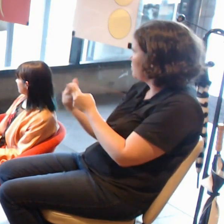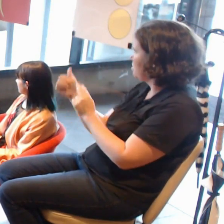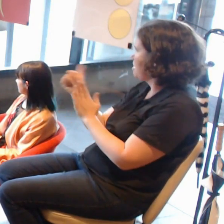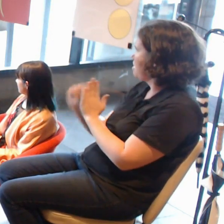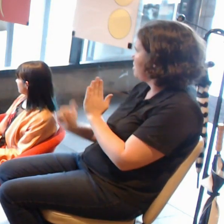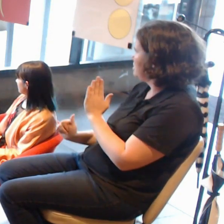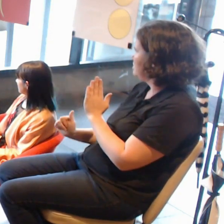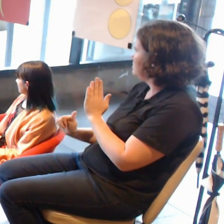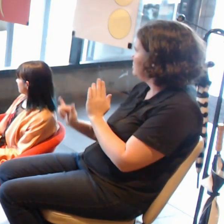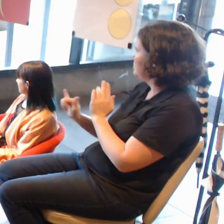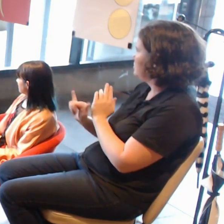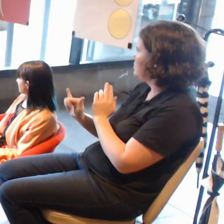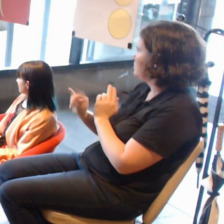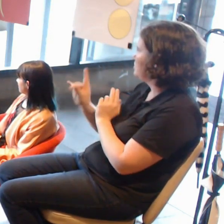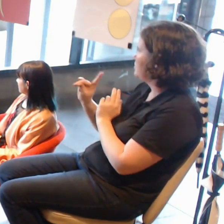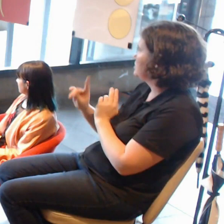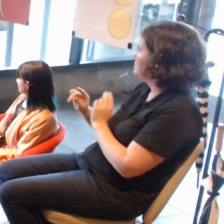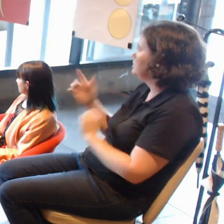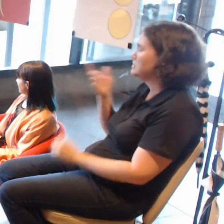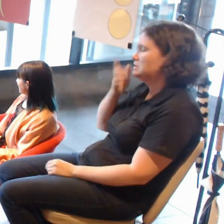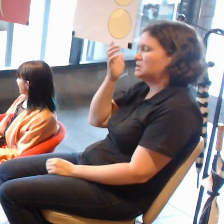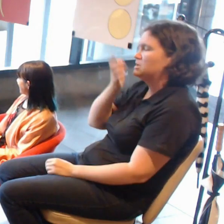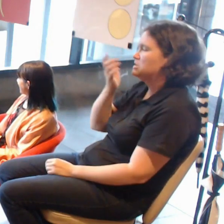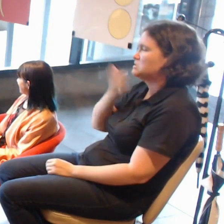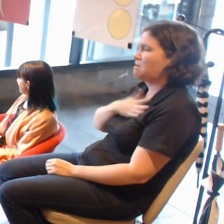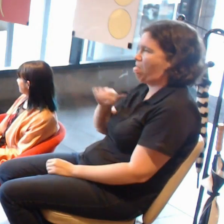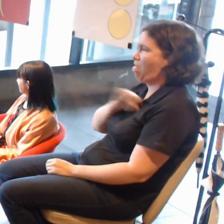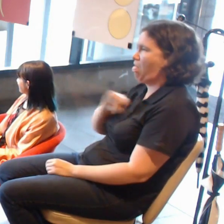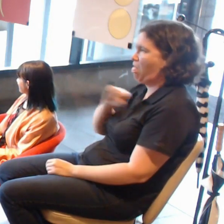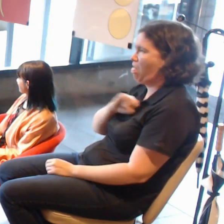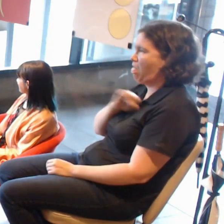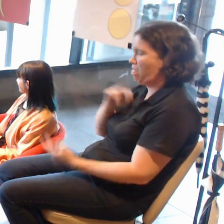Sorry for dying, everyone. Education.